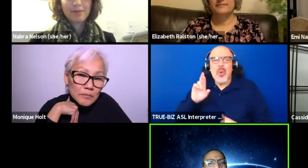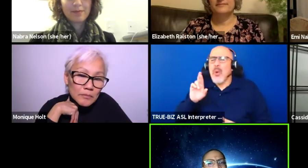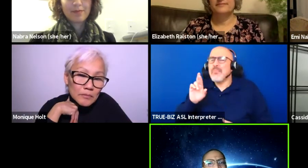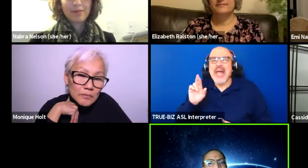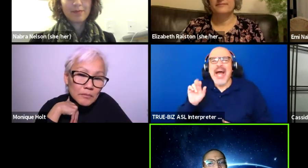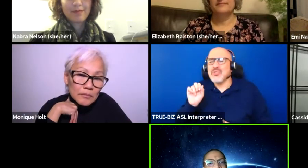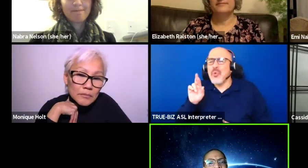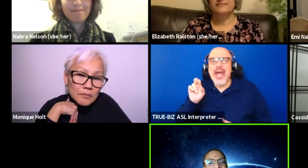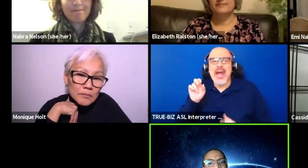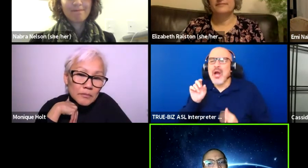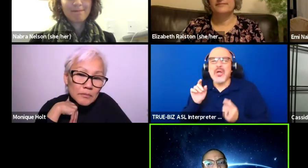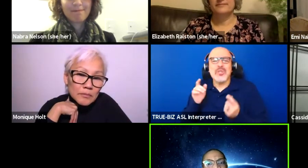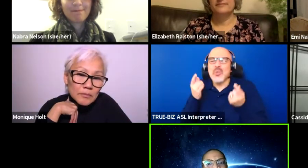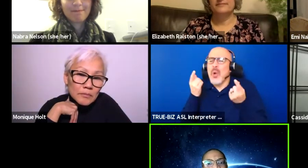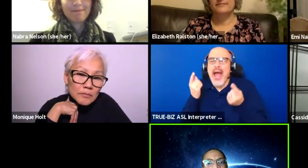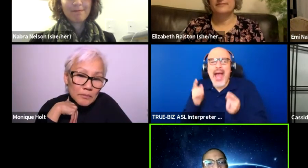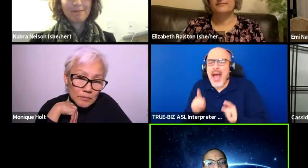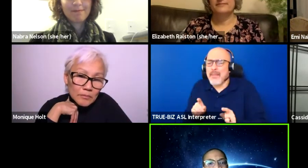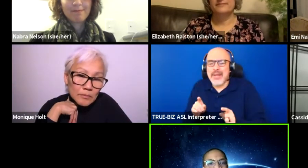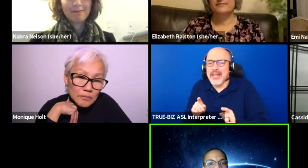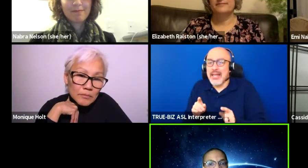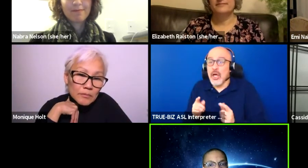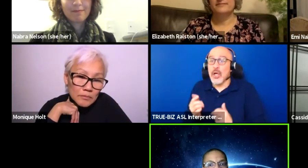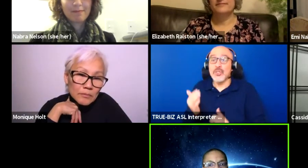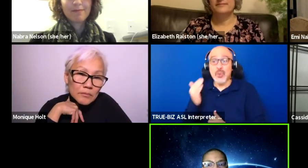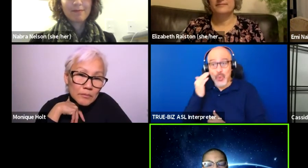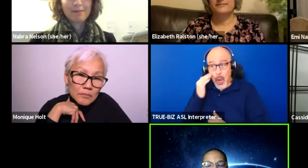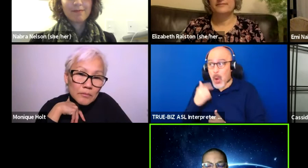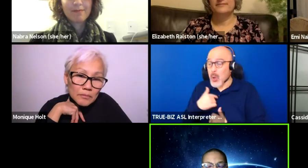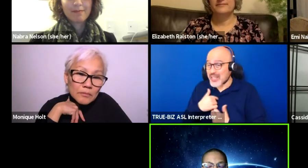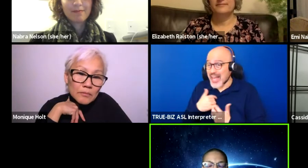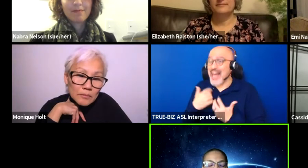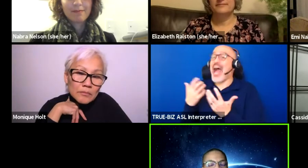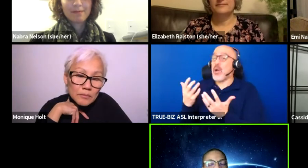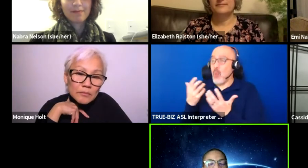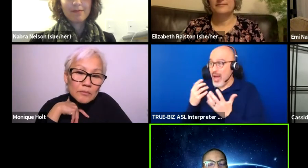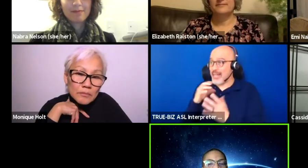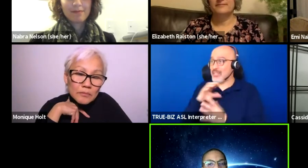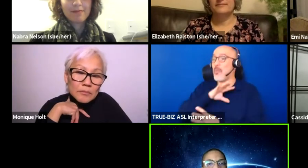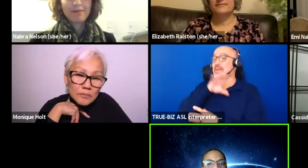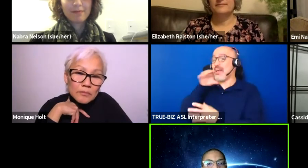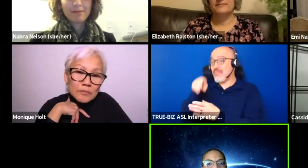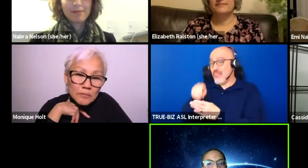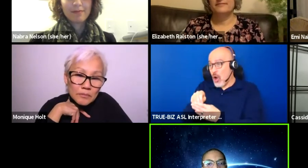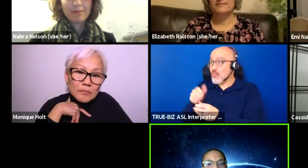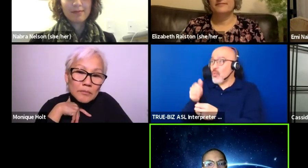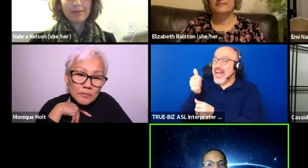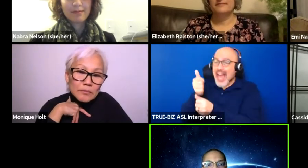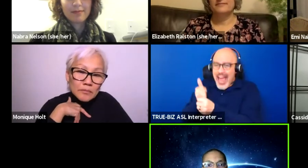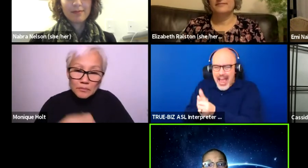like to know that wanting to engage in something that every human being has a right to experience